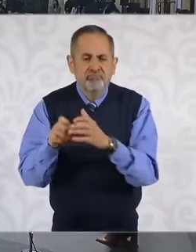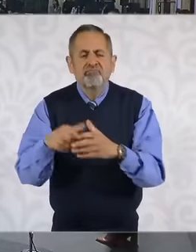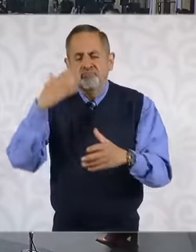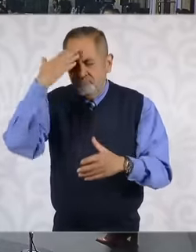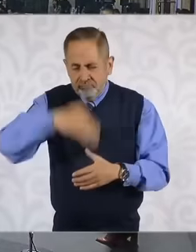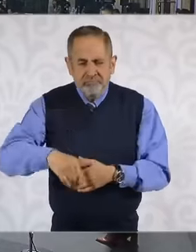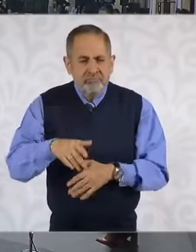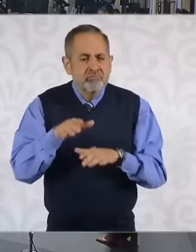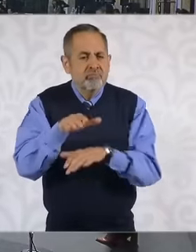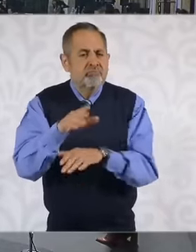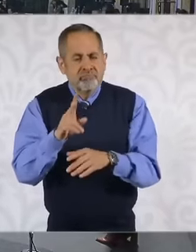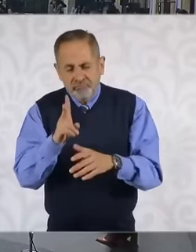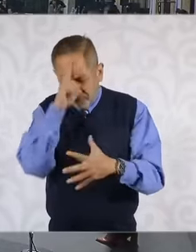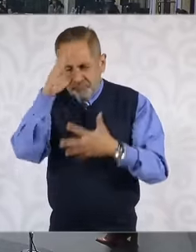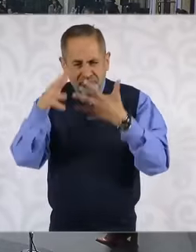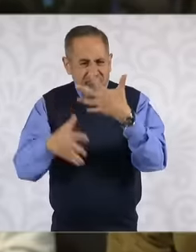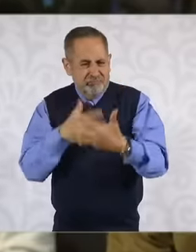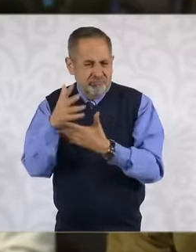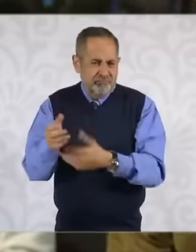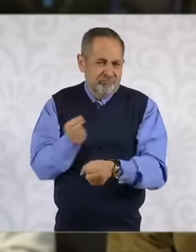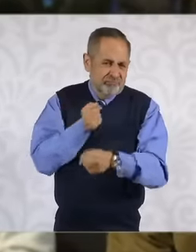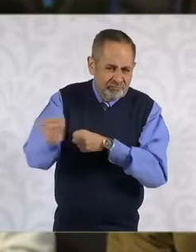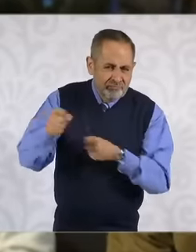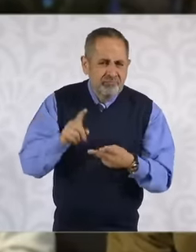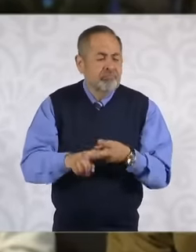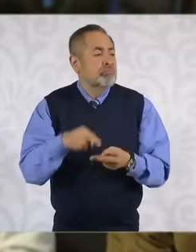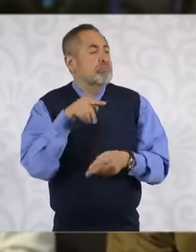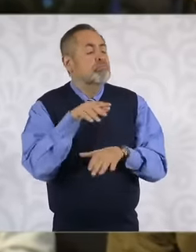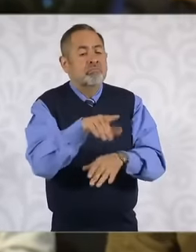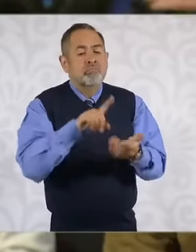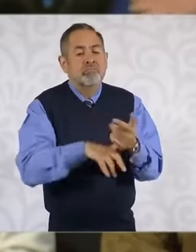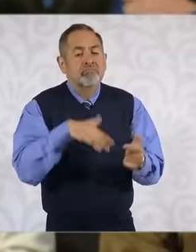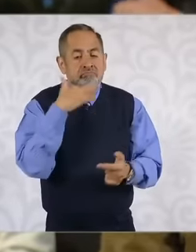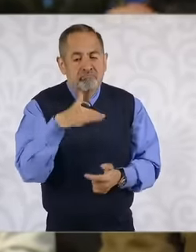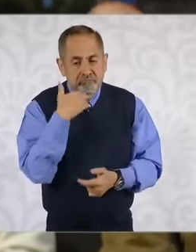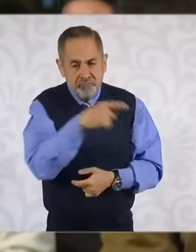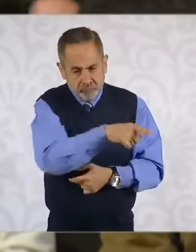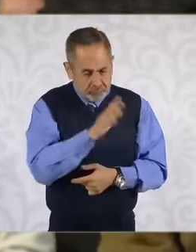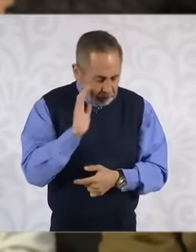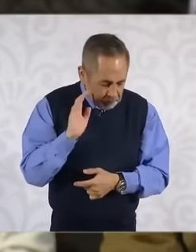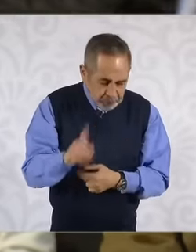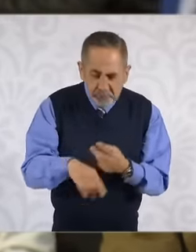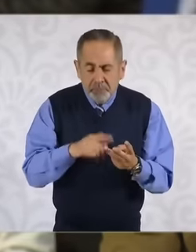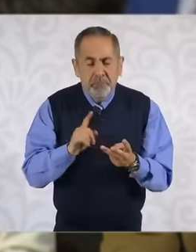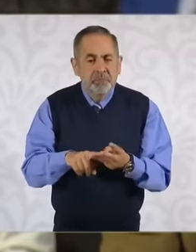issues of violence when there are issues of corruption when there are issues of